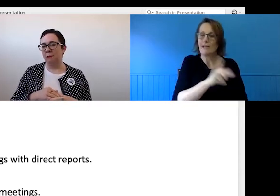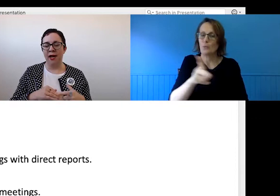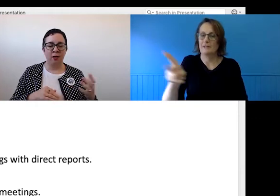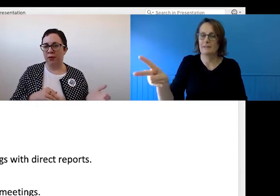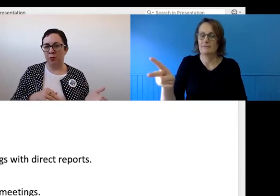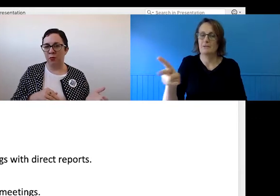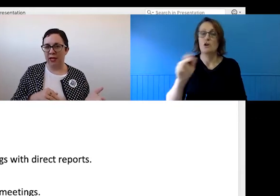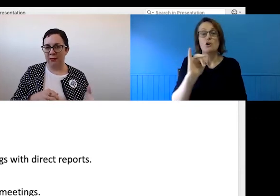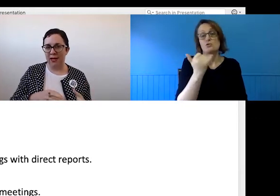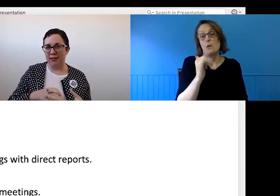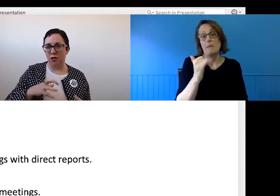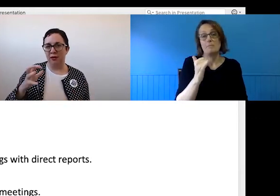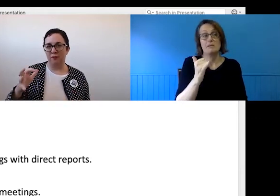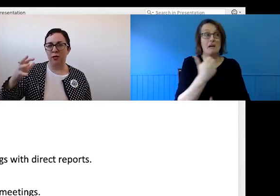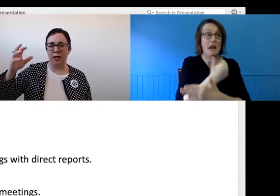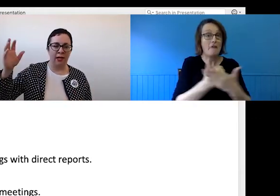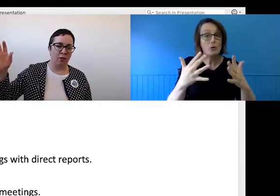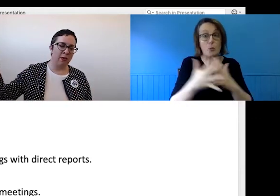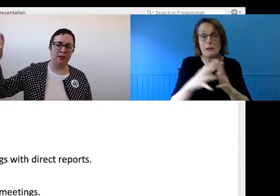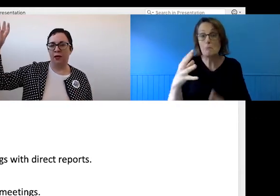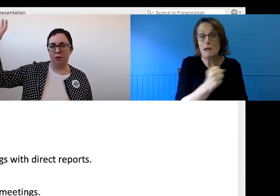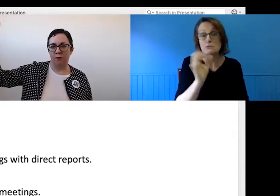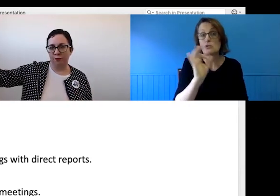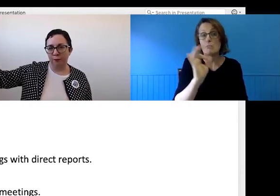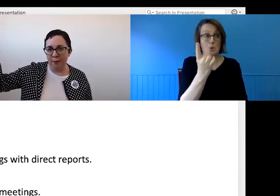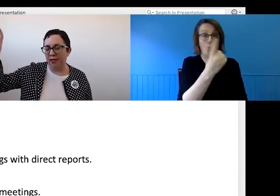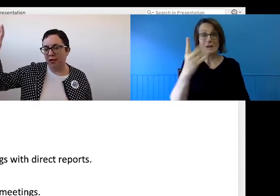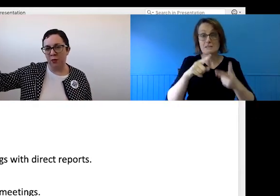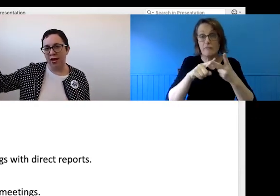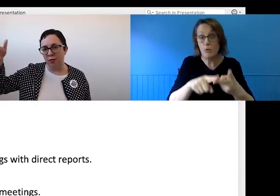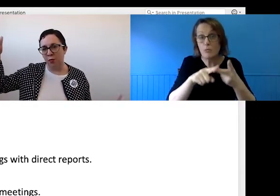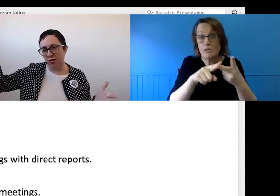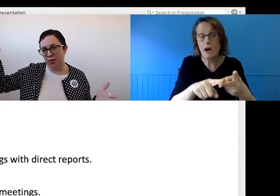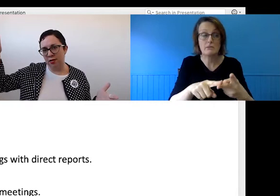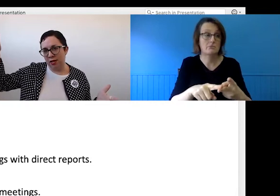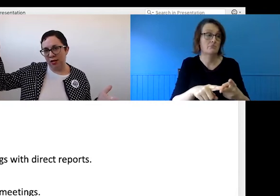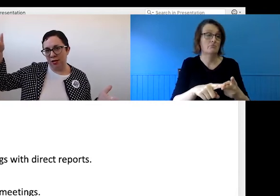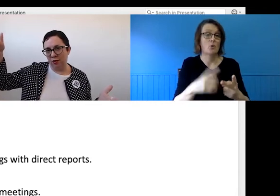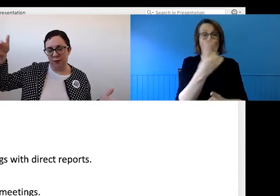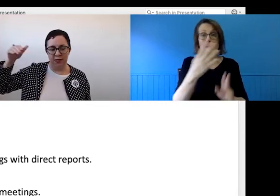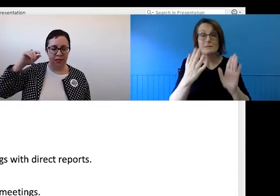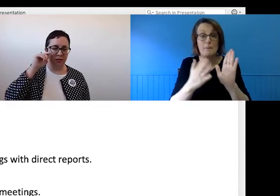It might not be weekly meetings but it could be fortnightly, monthly or bi-monthly, whatever works in your particular